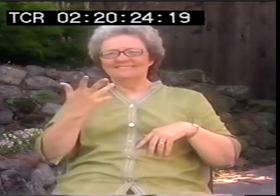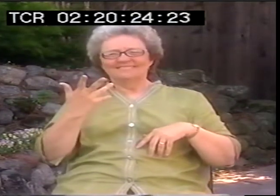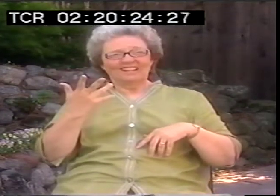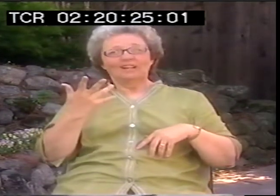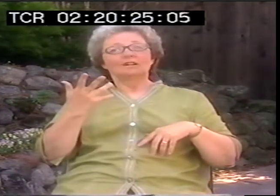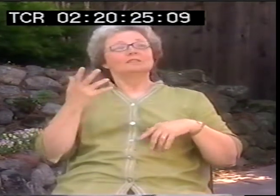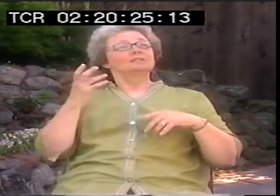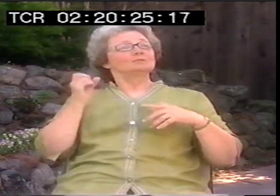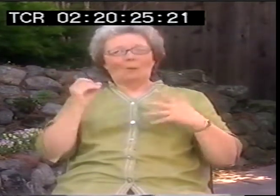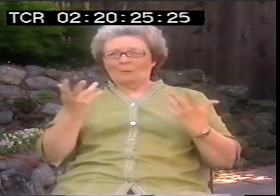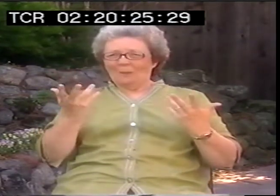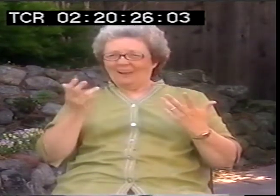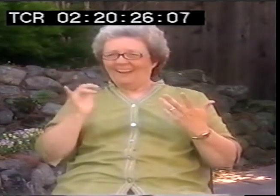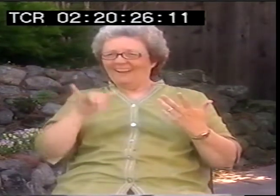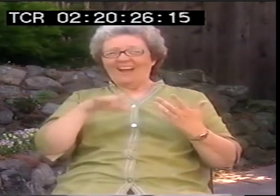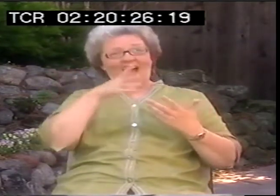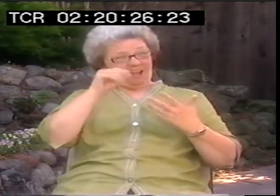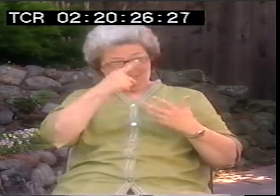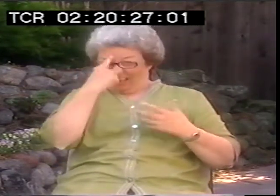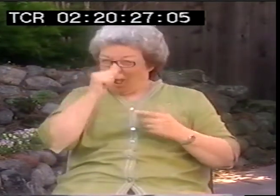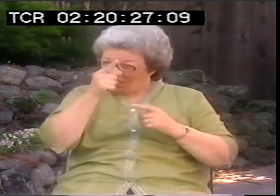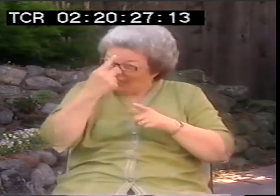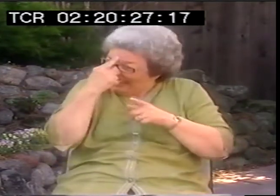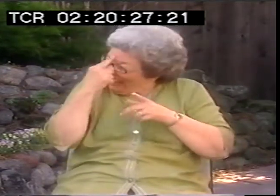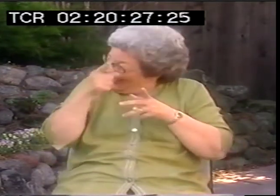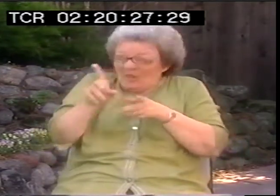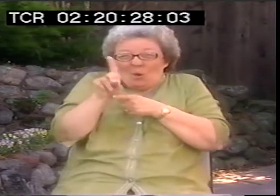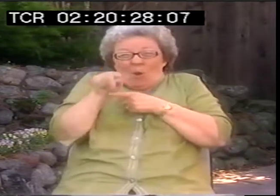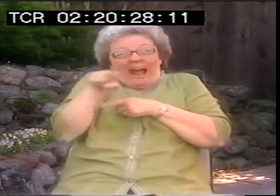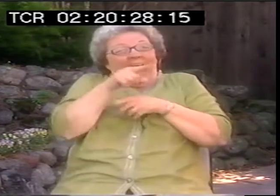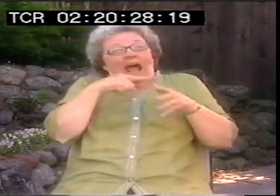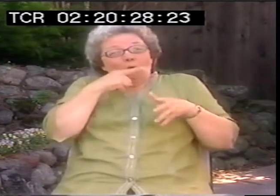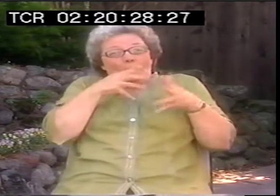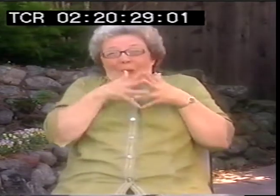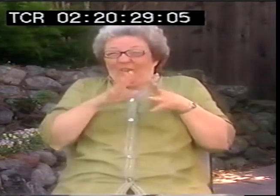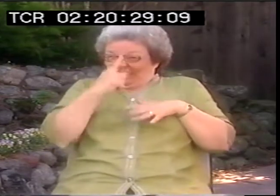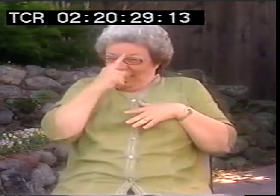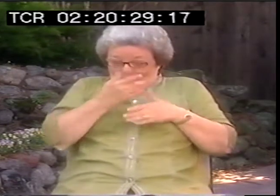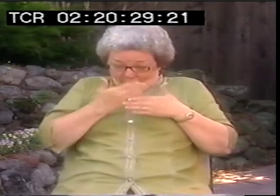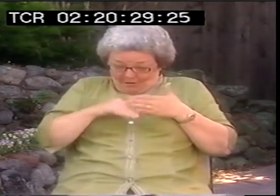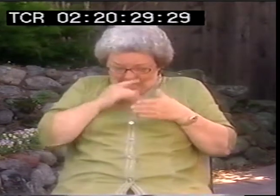because that's the cultural you come from. I mean, do hearing American people like say,